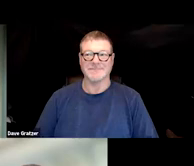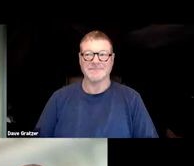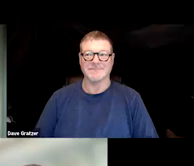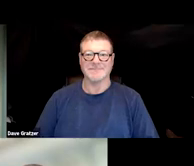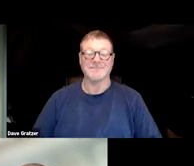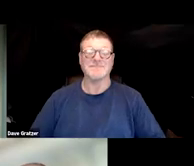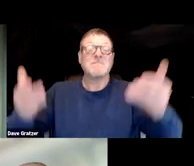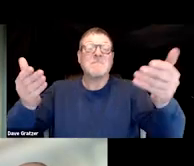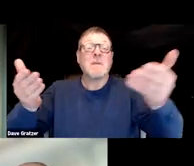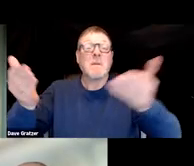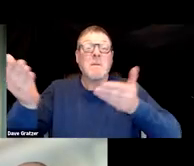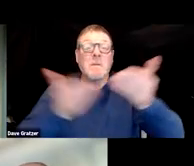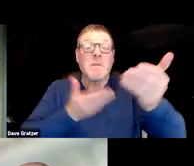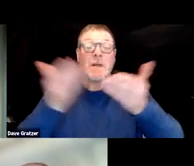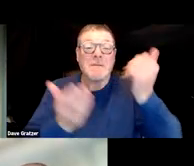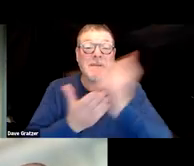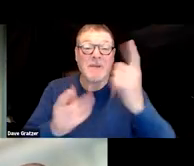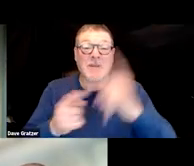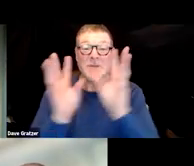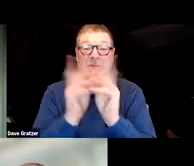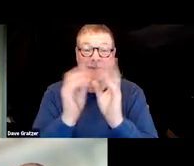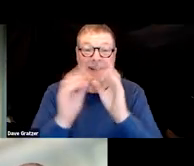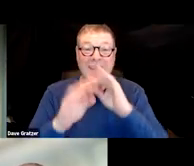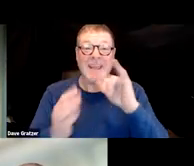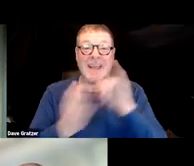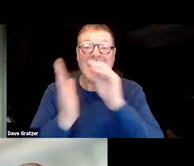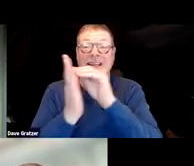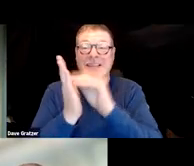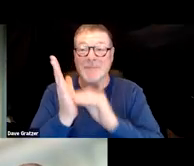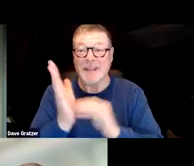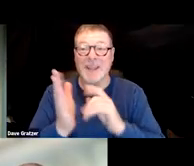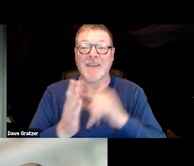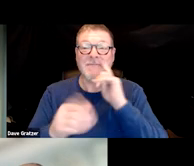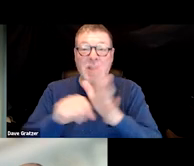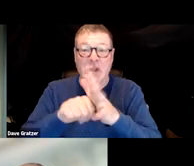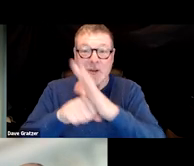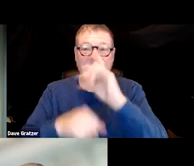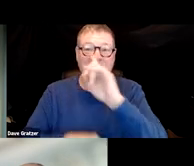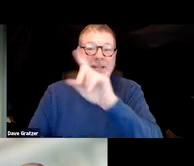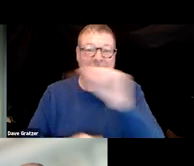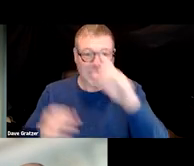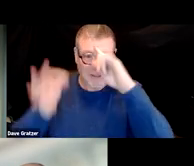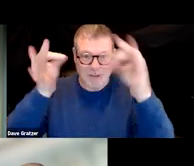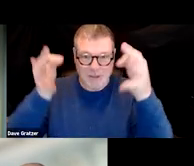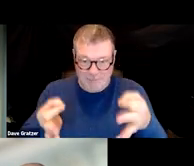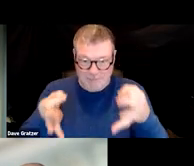Welcome everyone to our webinar on Documenting Long COVID for Disability Determination.